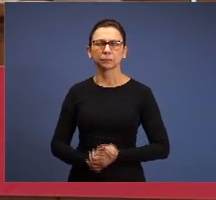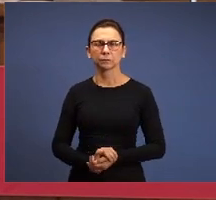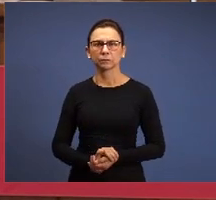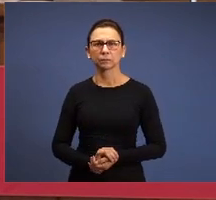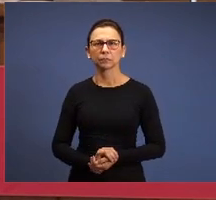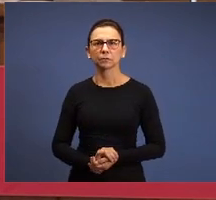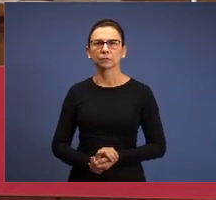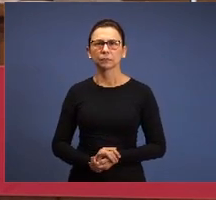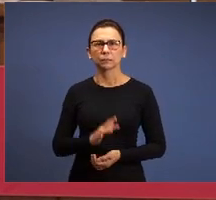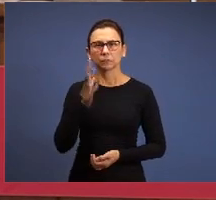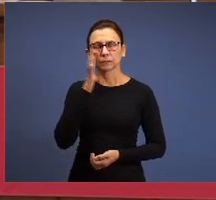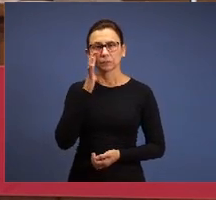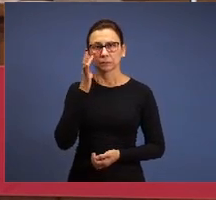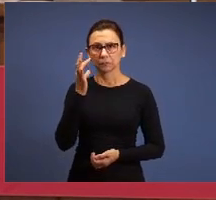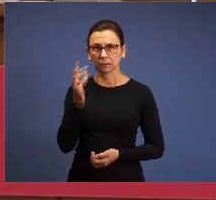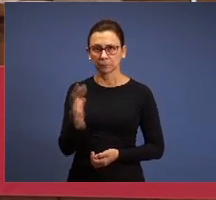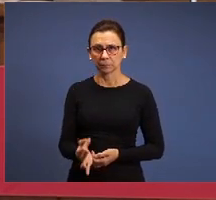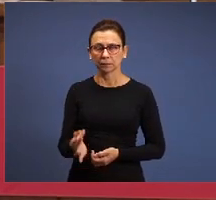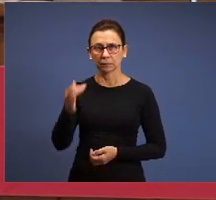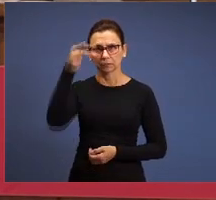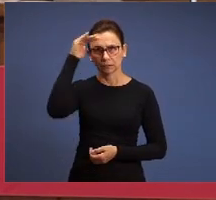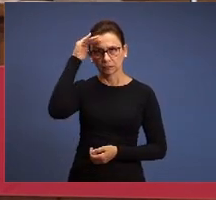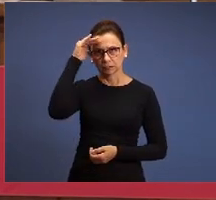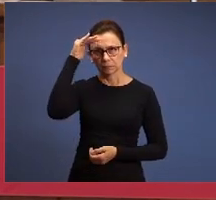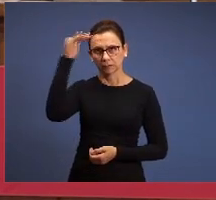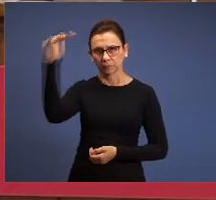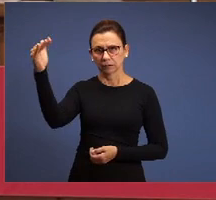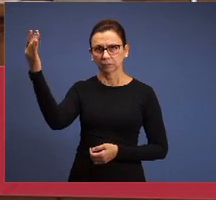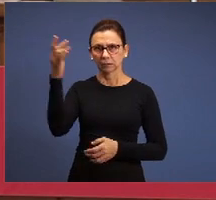what is prophetically determined